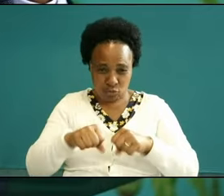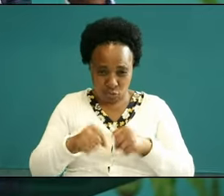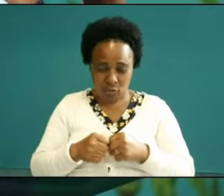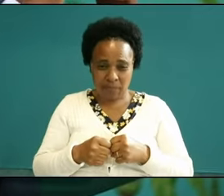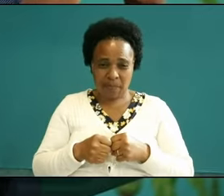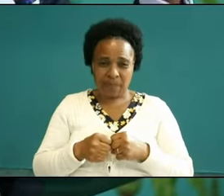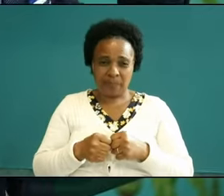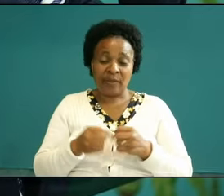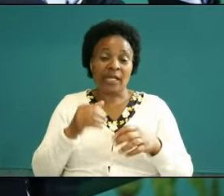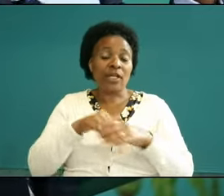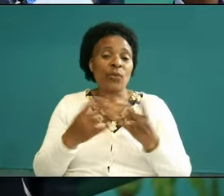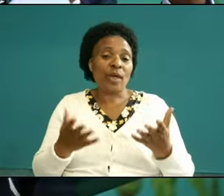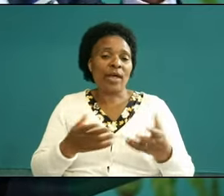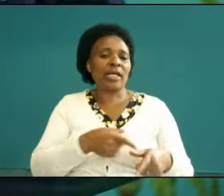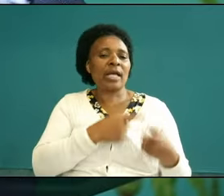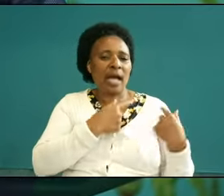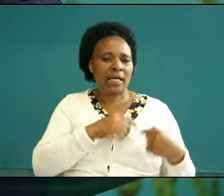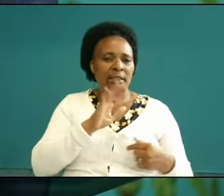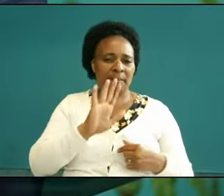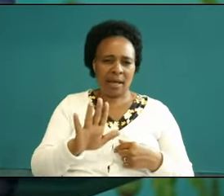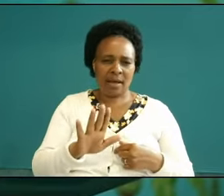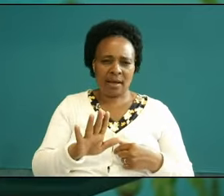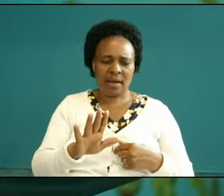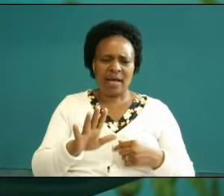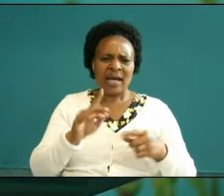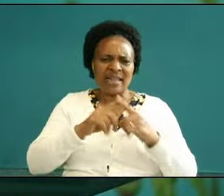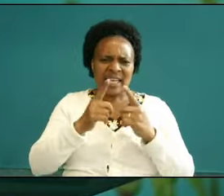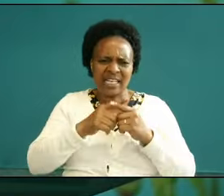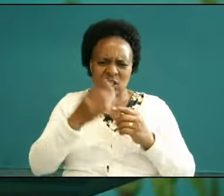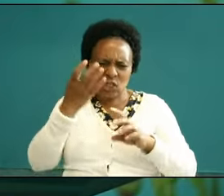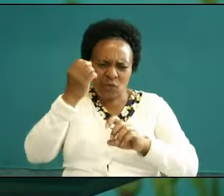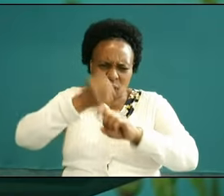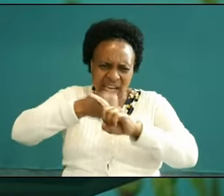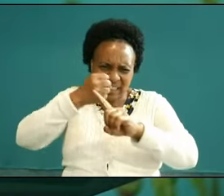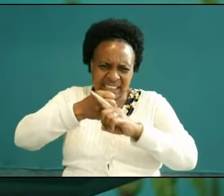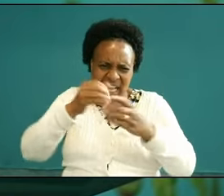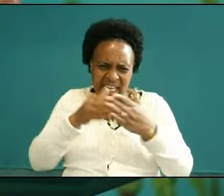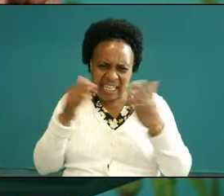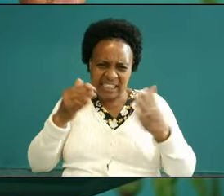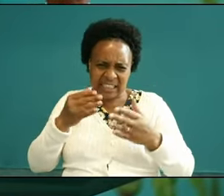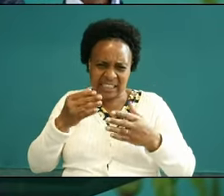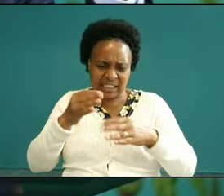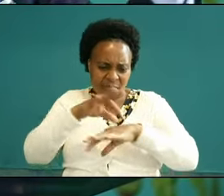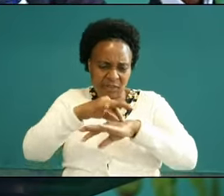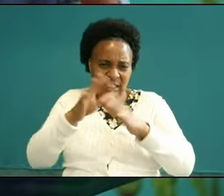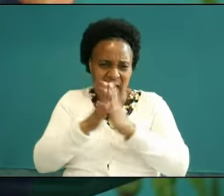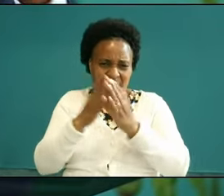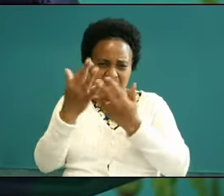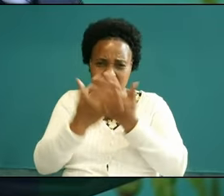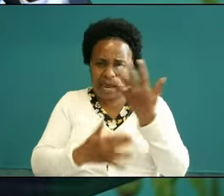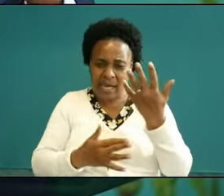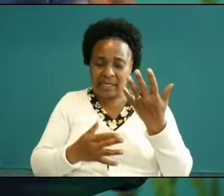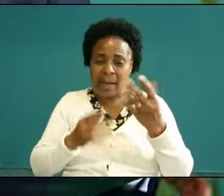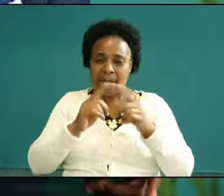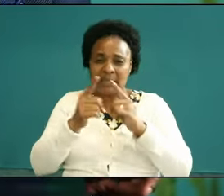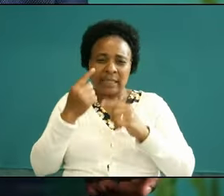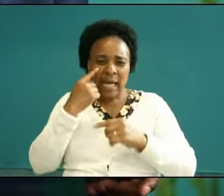to help you to fight against the Flesh and the blood but the eye of the earth is put there to